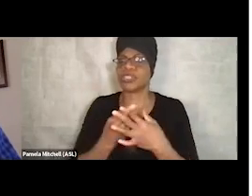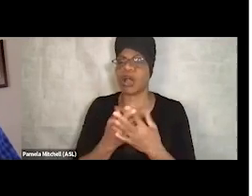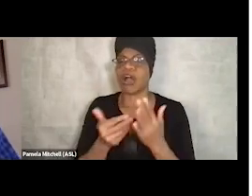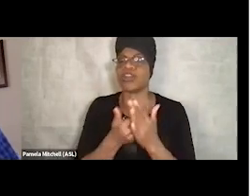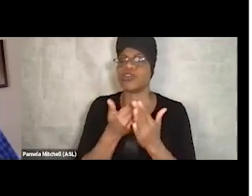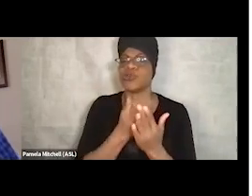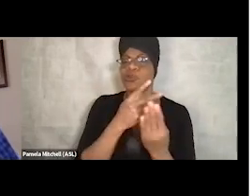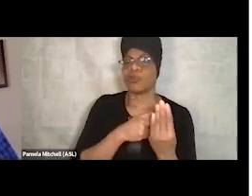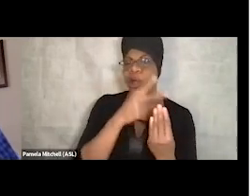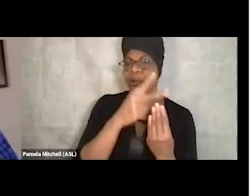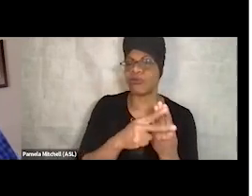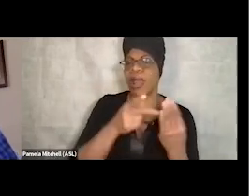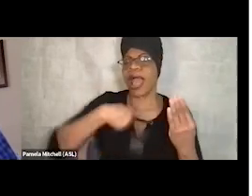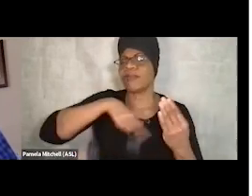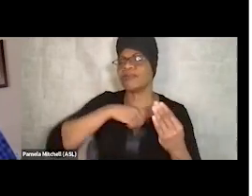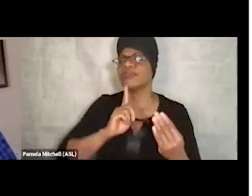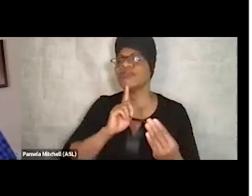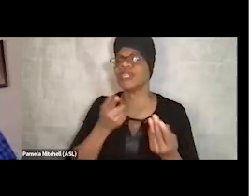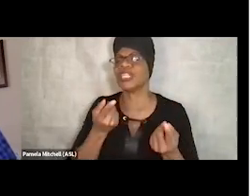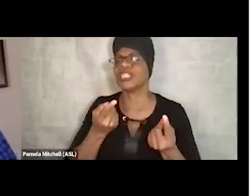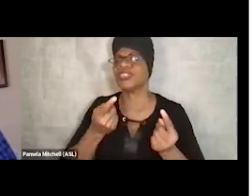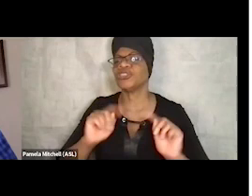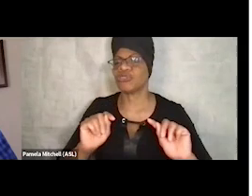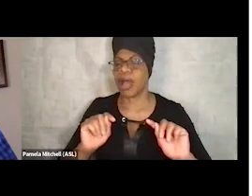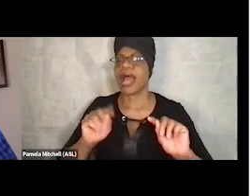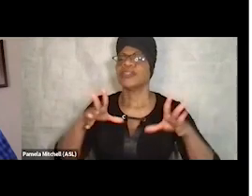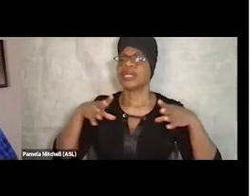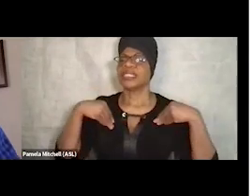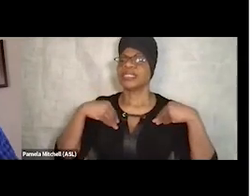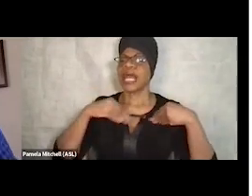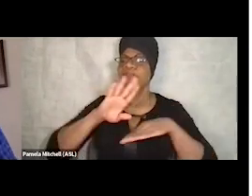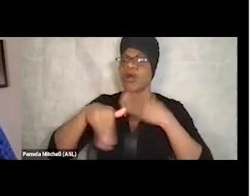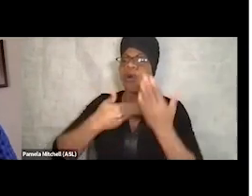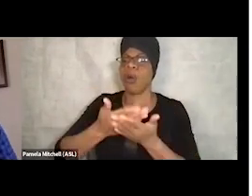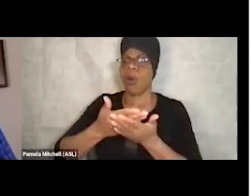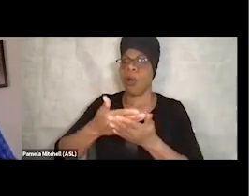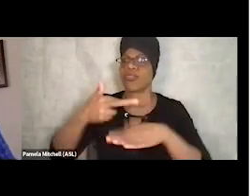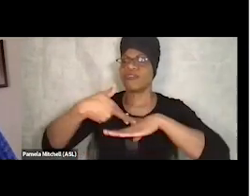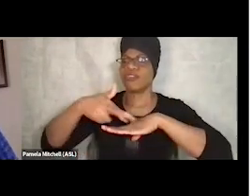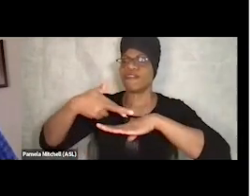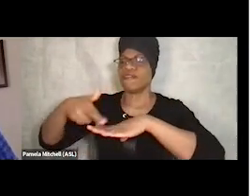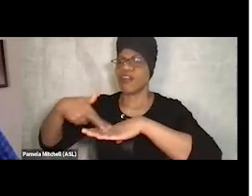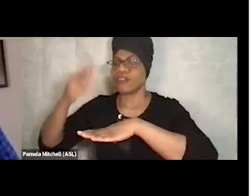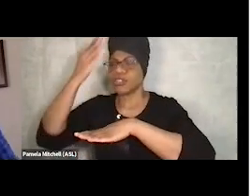we really try to be, kind of take all referrals at the beginning. Sort of want to be seen as a good partner,